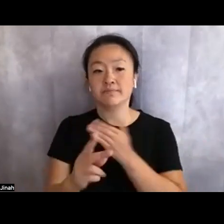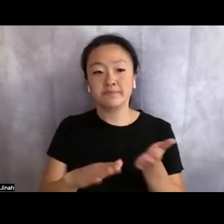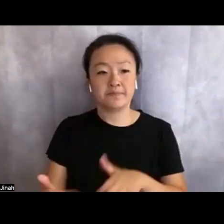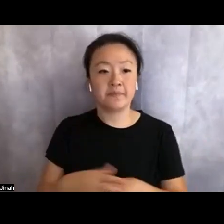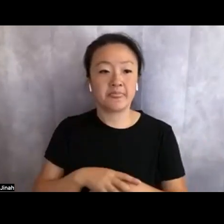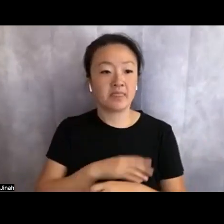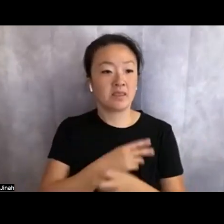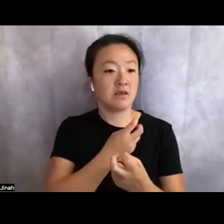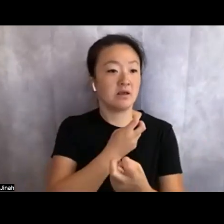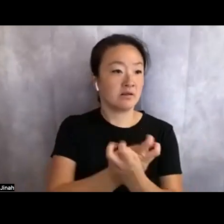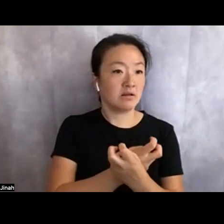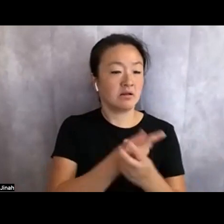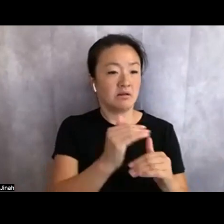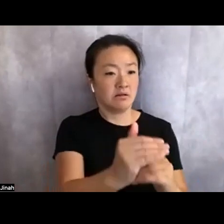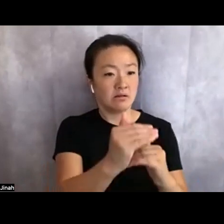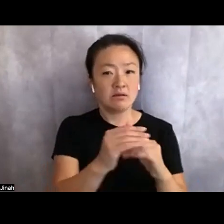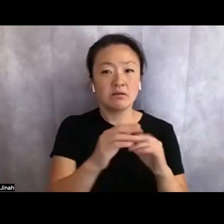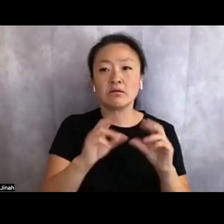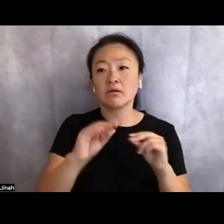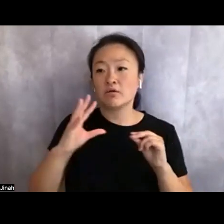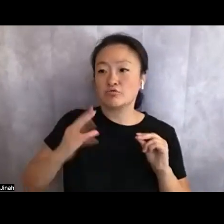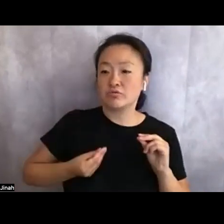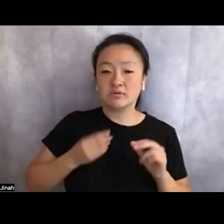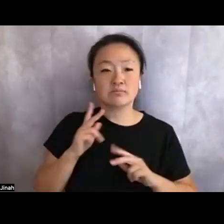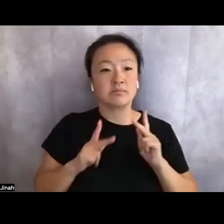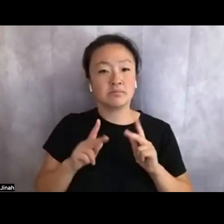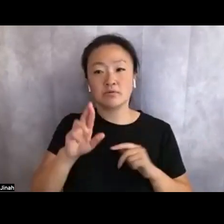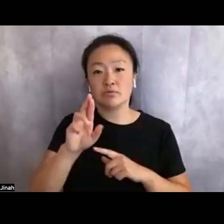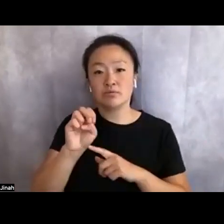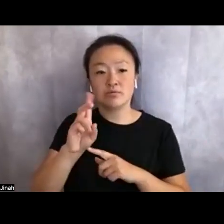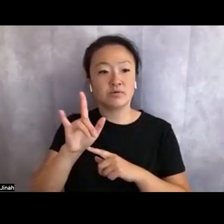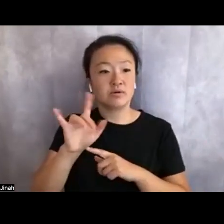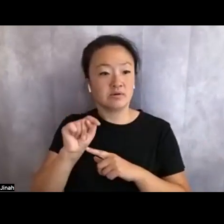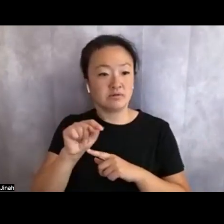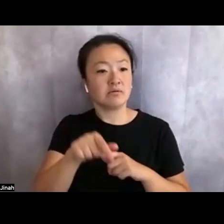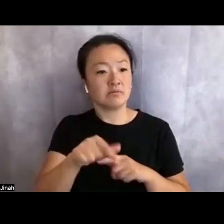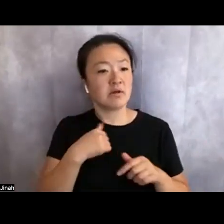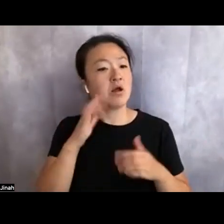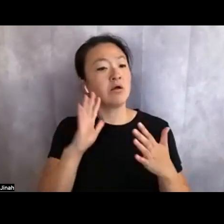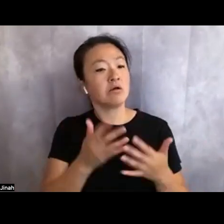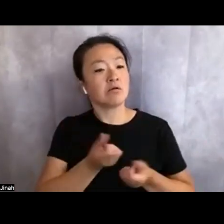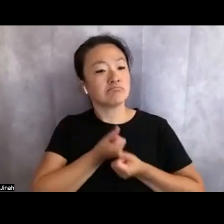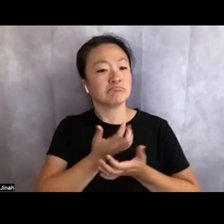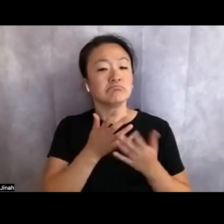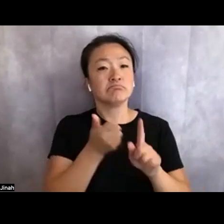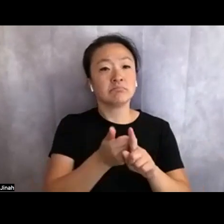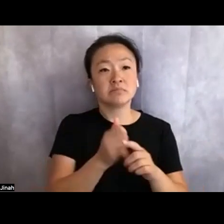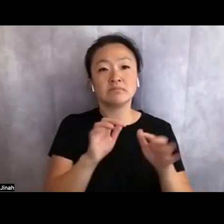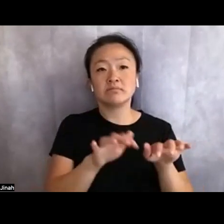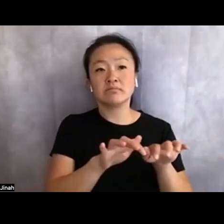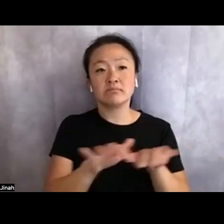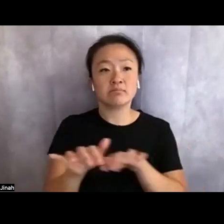some confetti. Trans people on Reddit mix psalm on keyboards, obliterate possible pencils from our